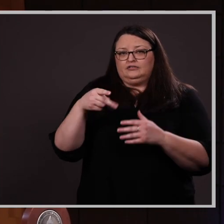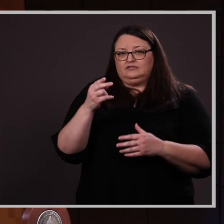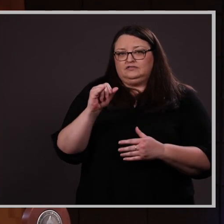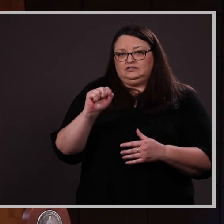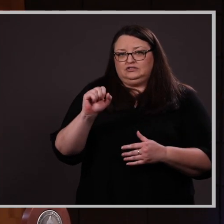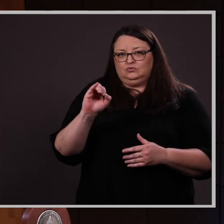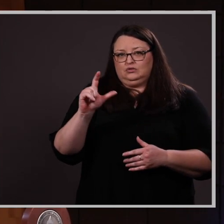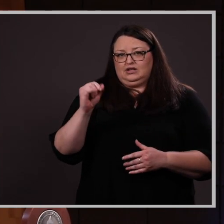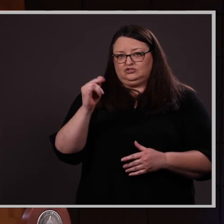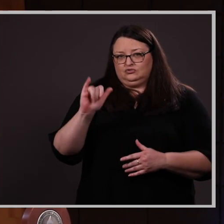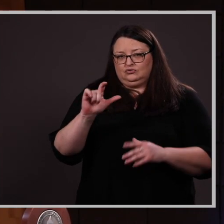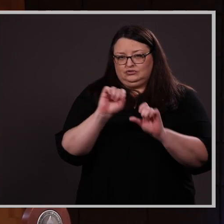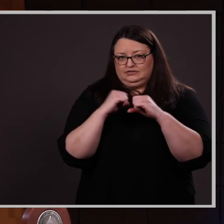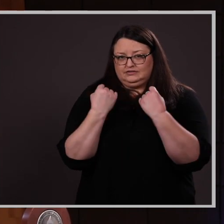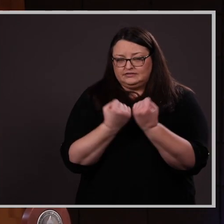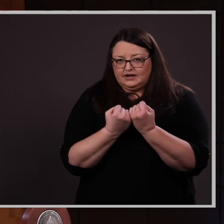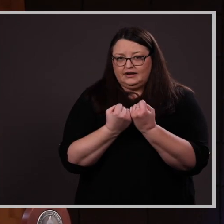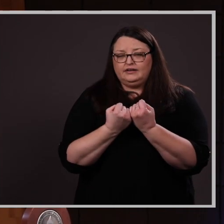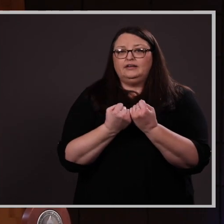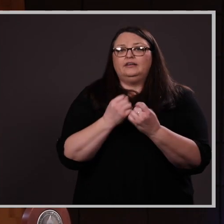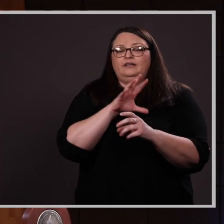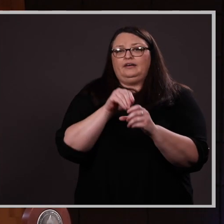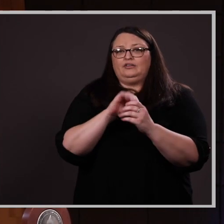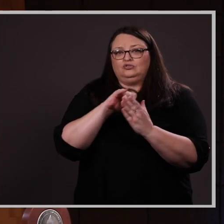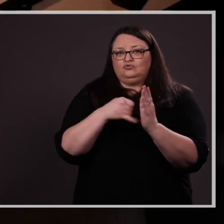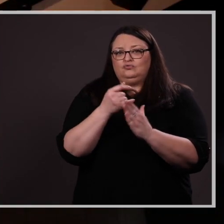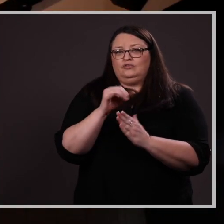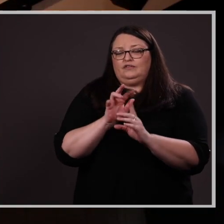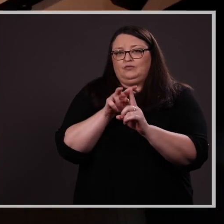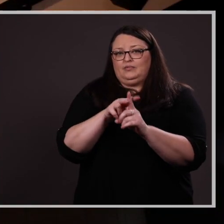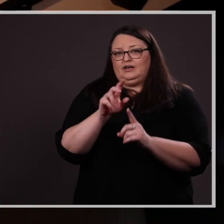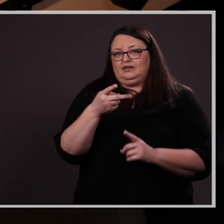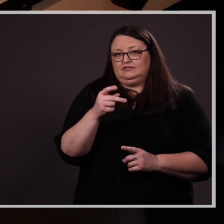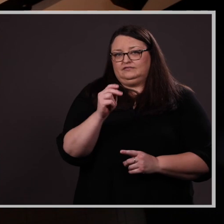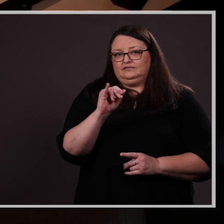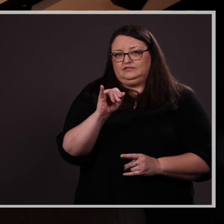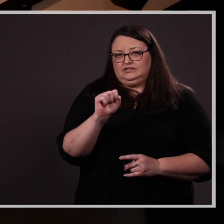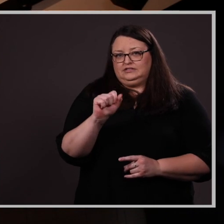her publications in the Journal of Applied Physiology. She has also received several